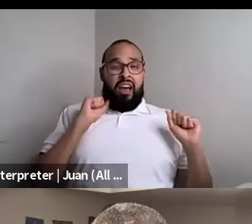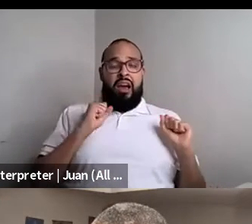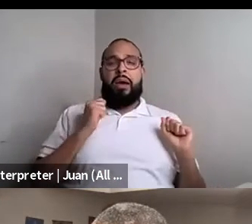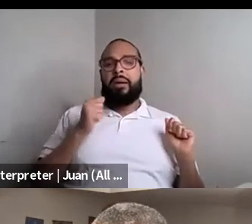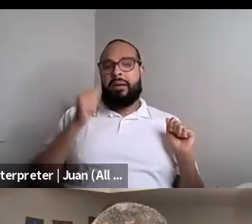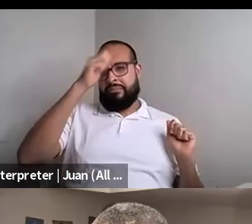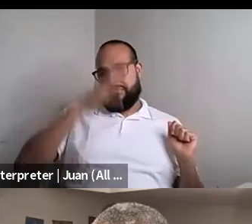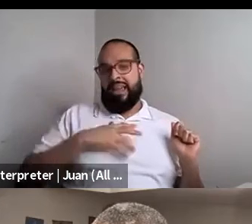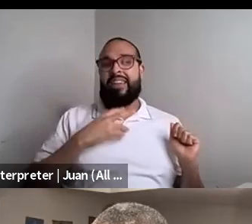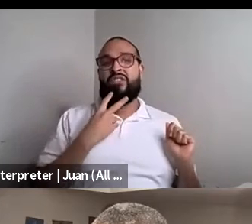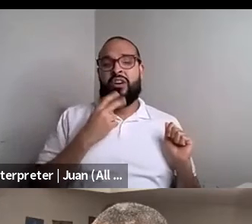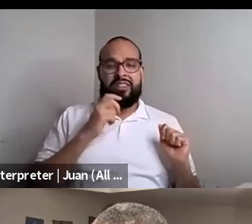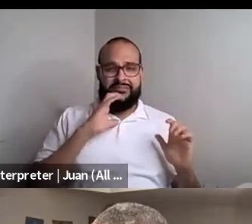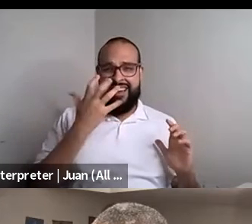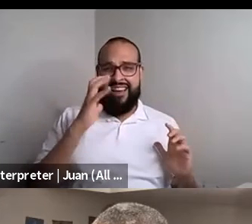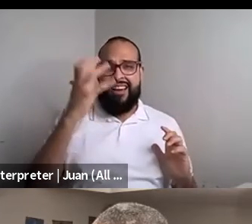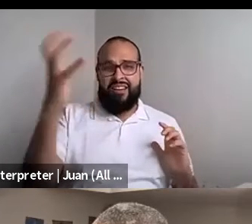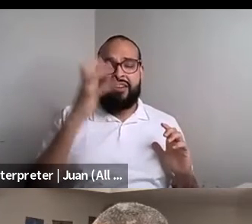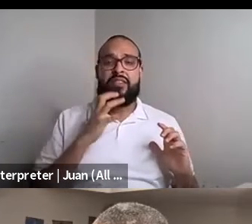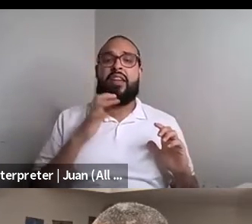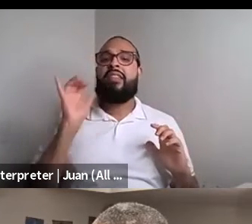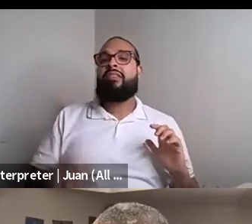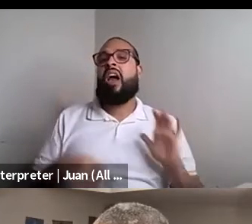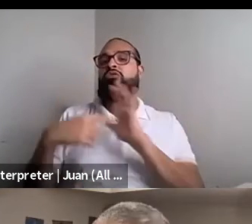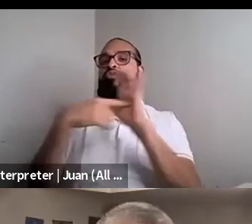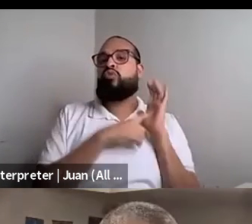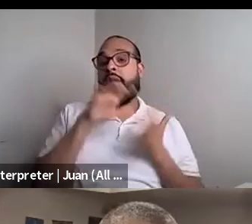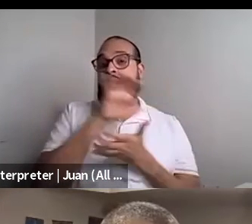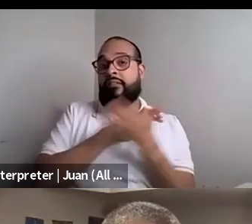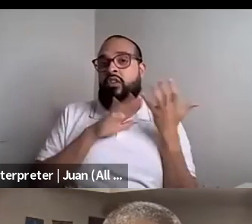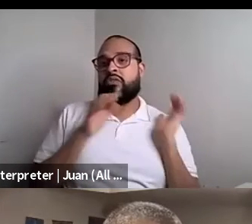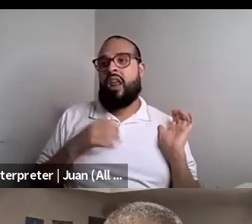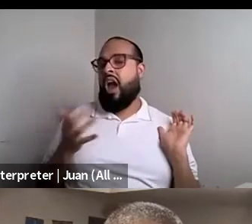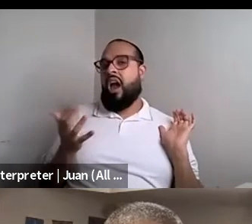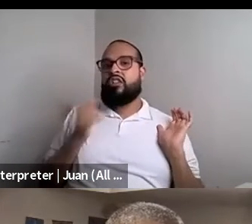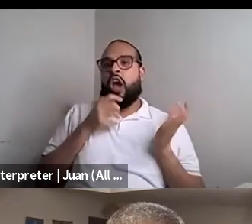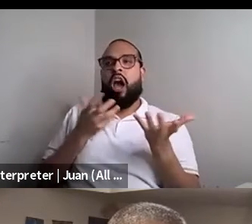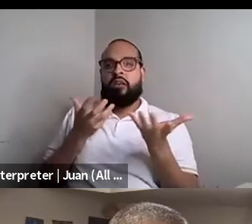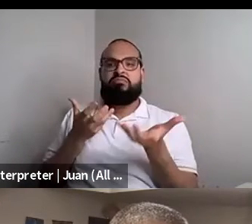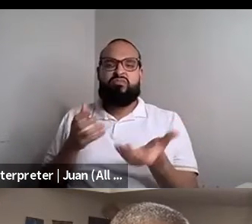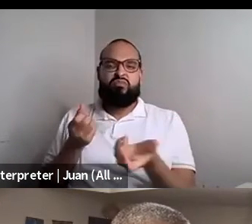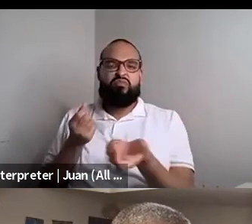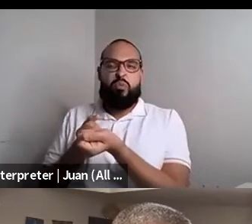Nahshon Anderson: With the full bro that signified a combination of confusion and disapproval thinking it will make a difference. Yeah, I'm not a woman.